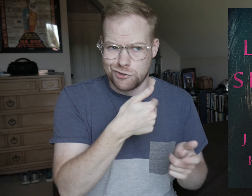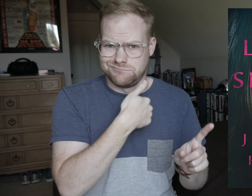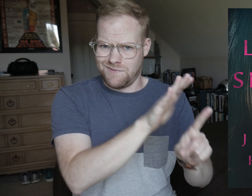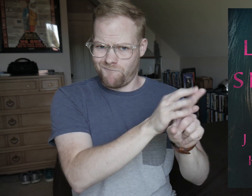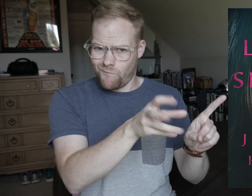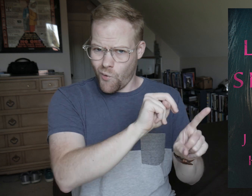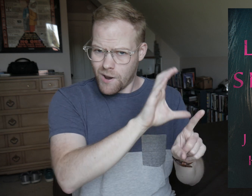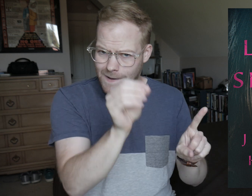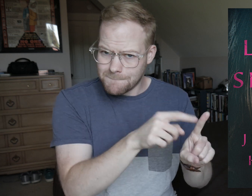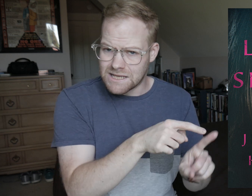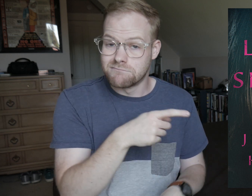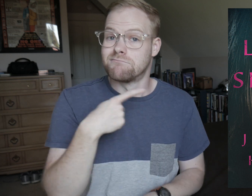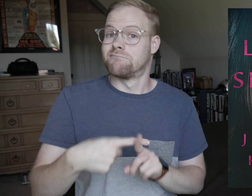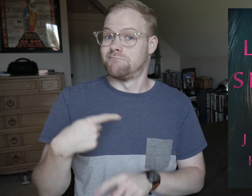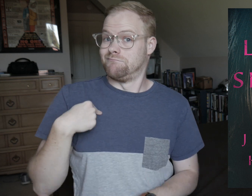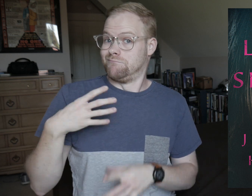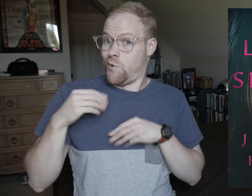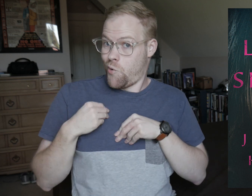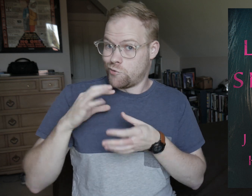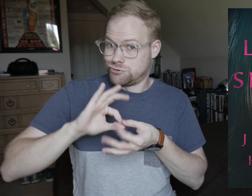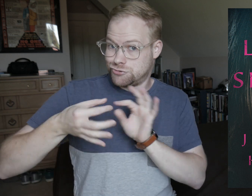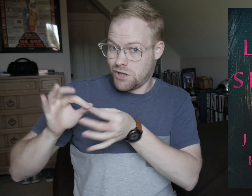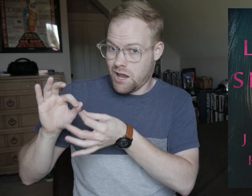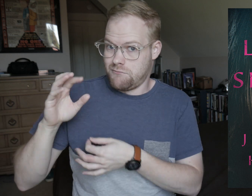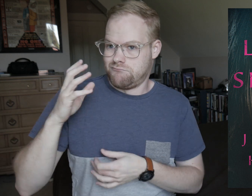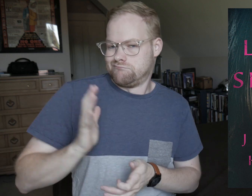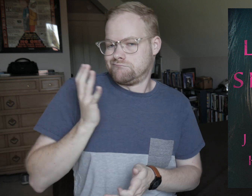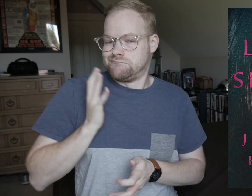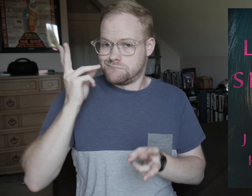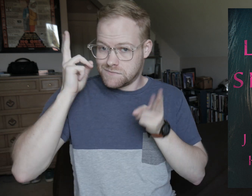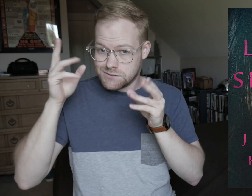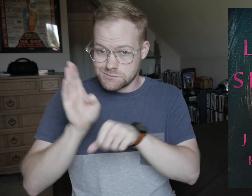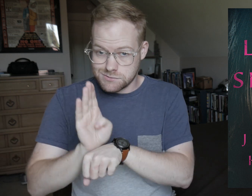who has his own company, and she owns a chain of fancy hair salons.